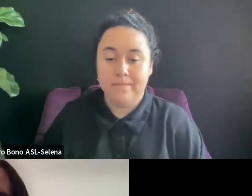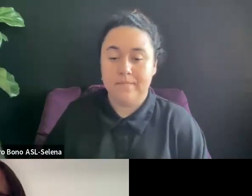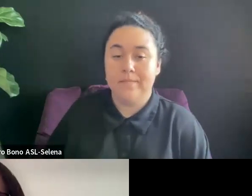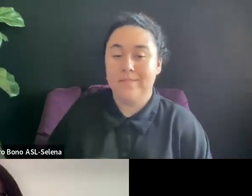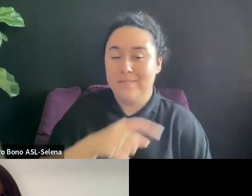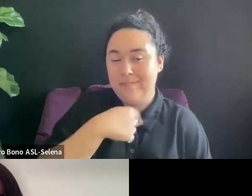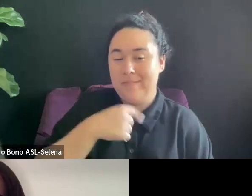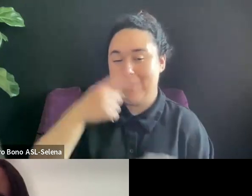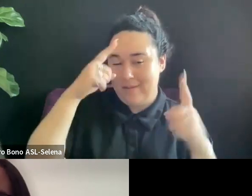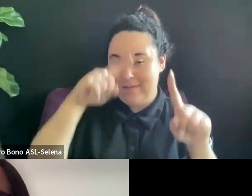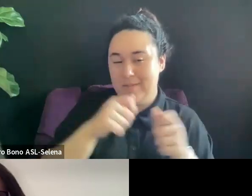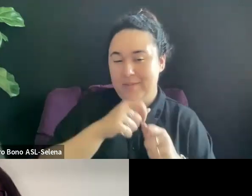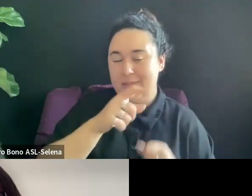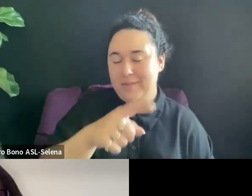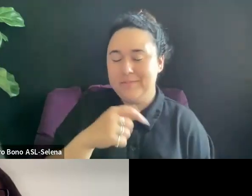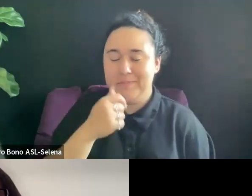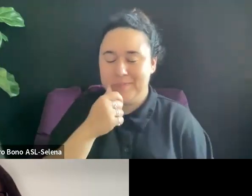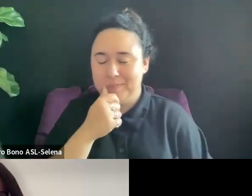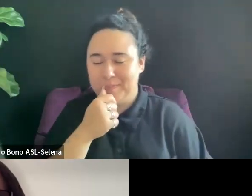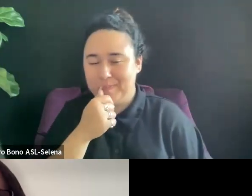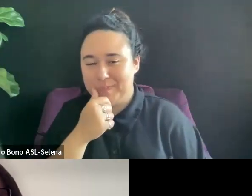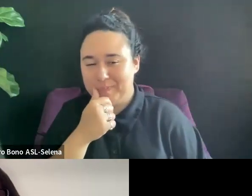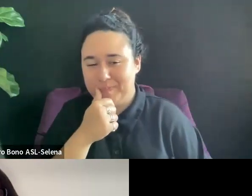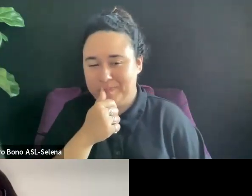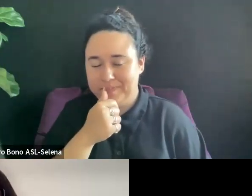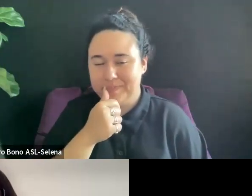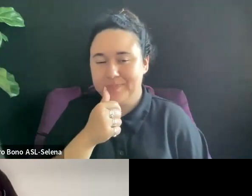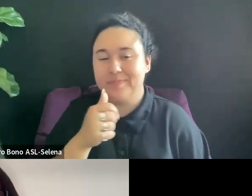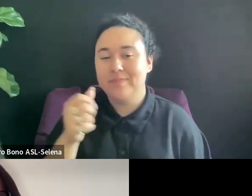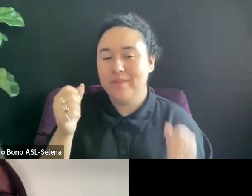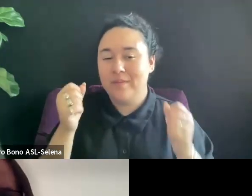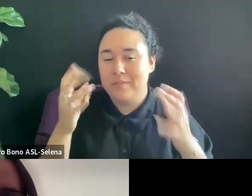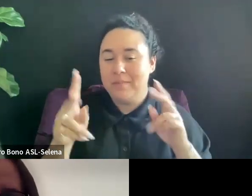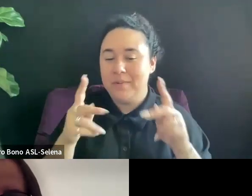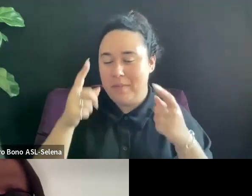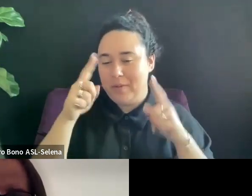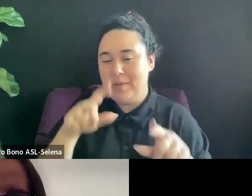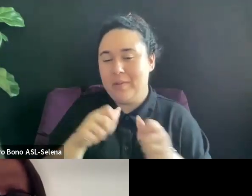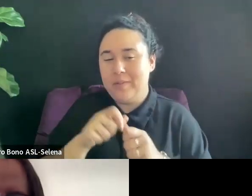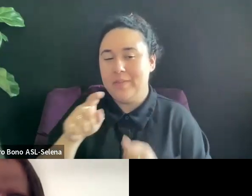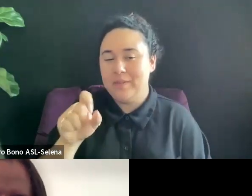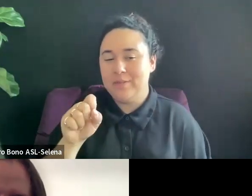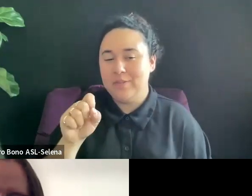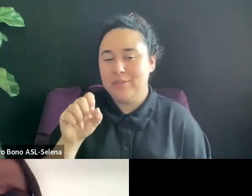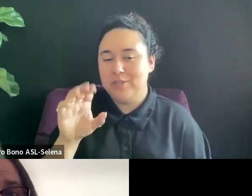I WITH YOU CHERYL. A LOT OF PEOPLE AGREE WITH YOU CHERYL.